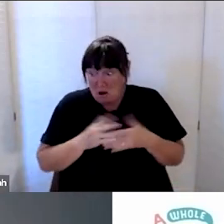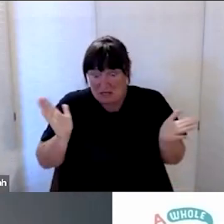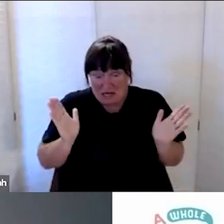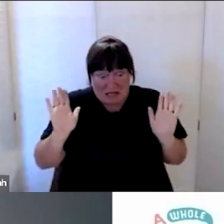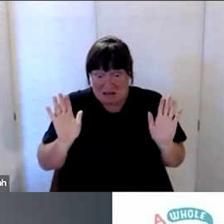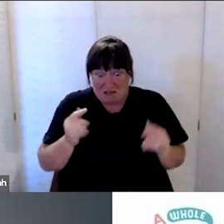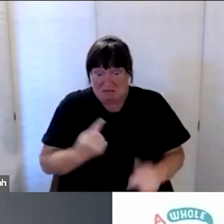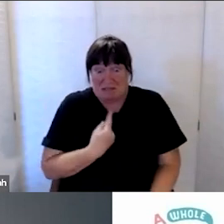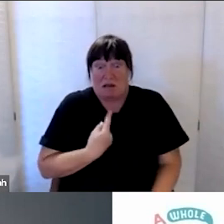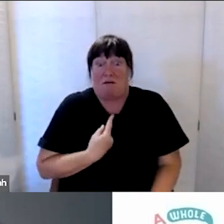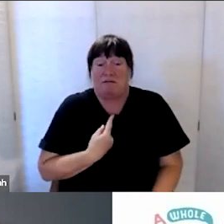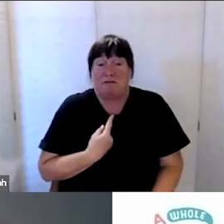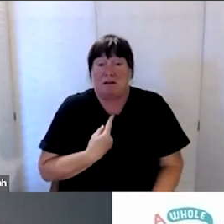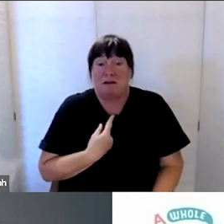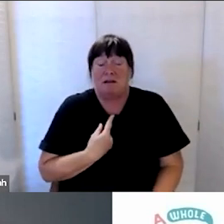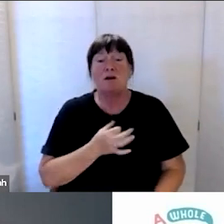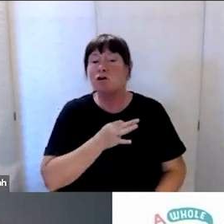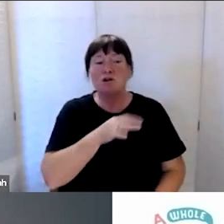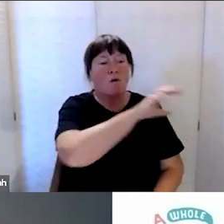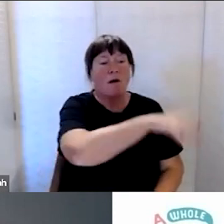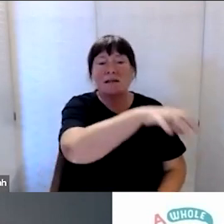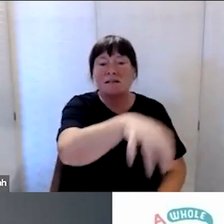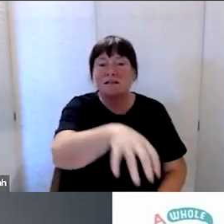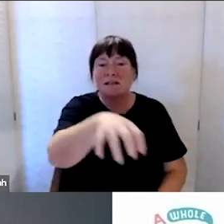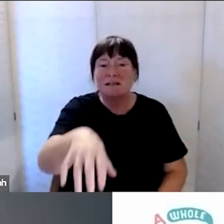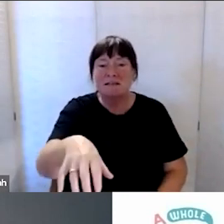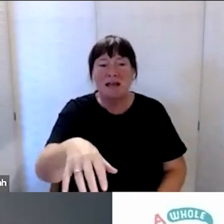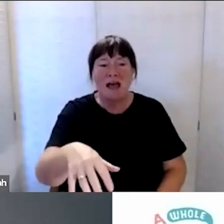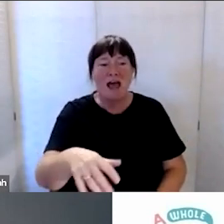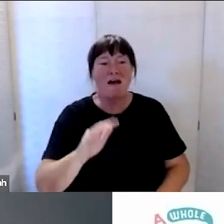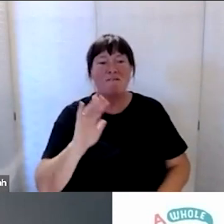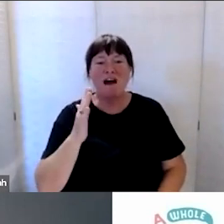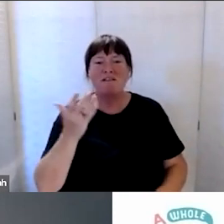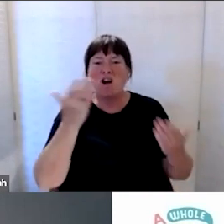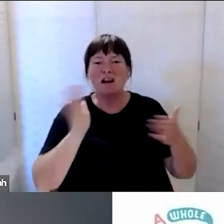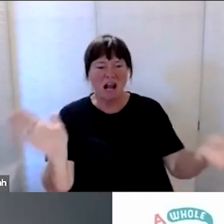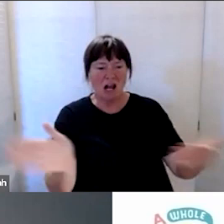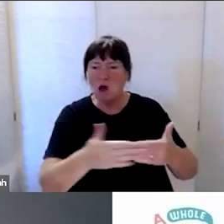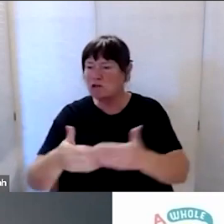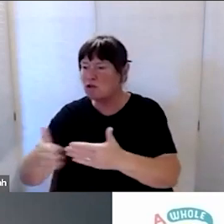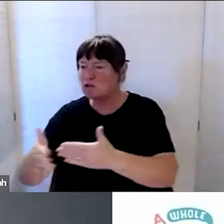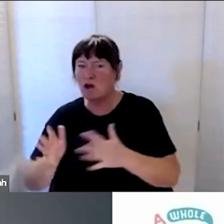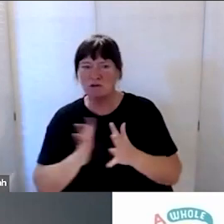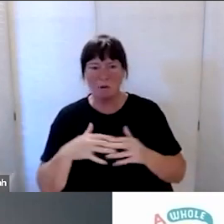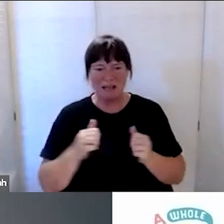but because none of the agencies work after five, none of the agencies work on the weekend, they need someone to contact